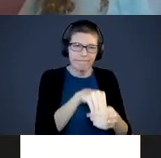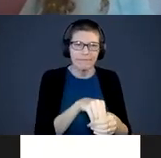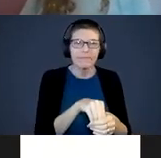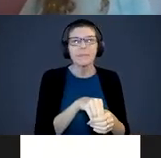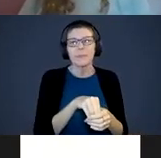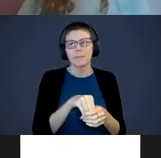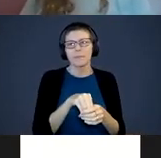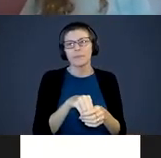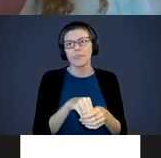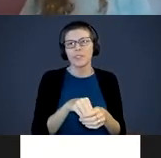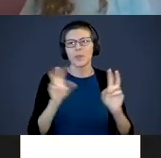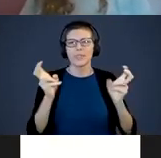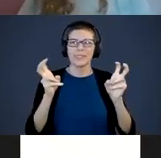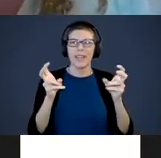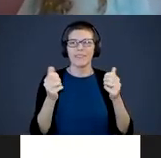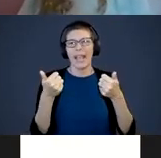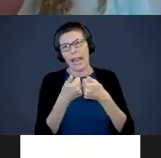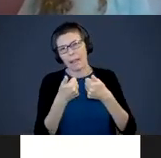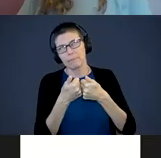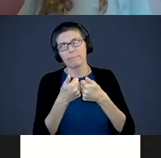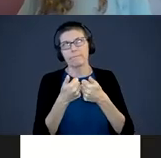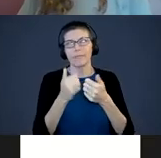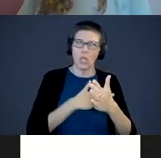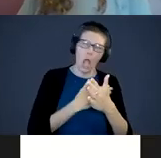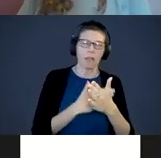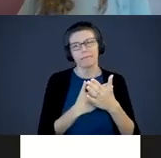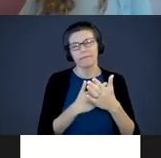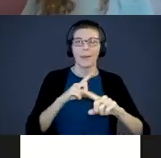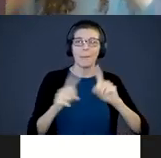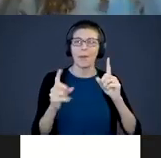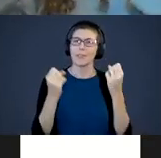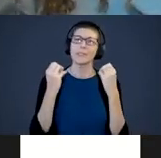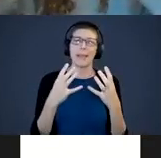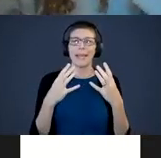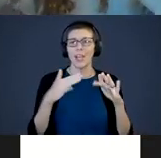It’s kind of a game kind of a song. There are a lot of interactive songs like Twinkle Twinkle